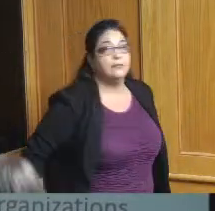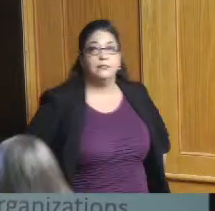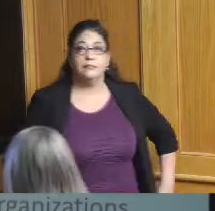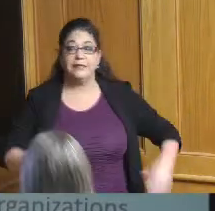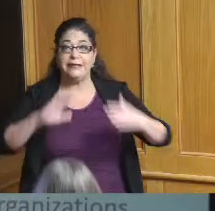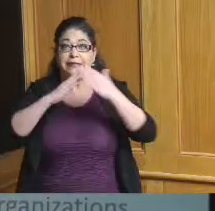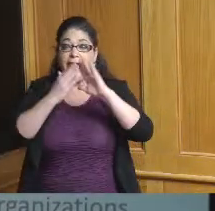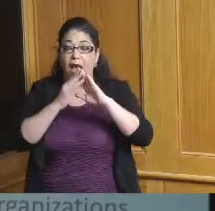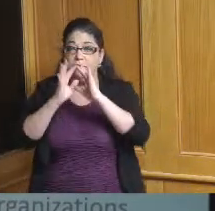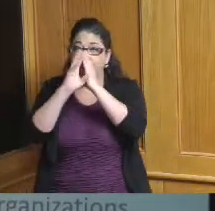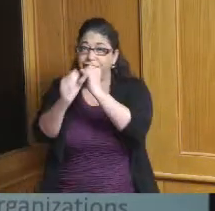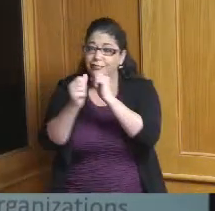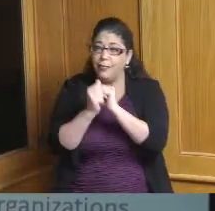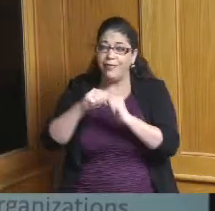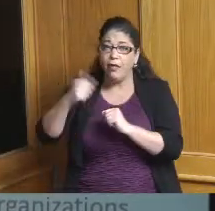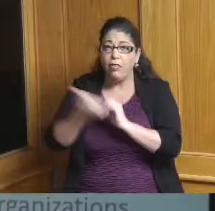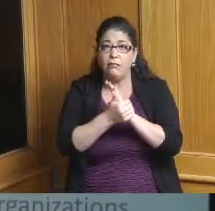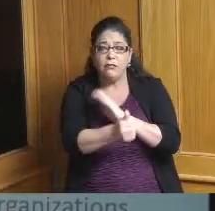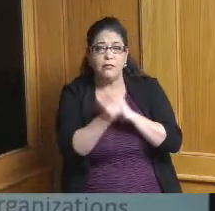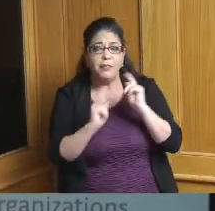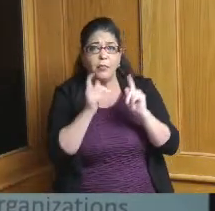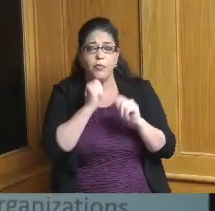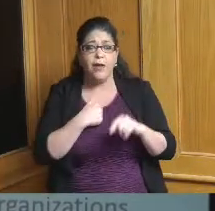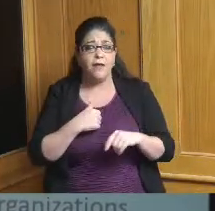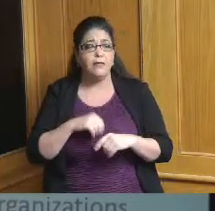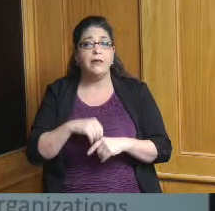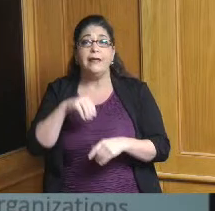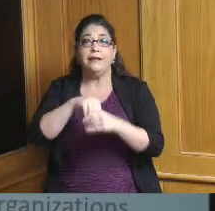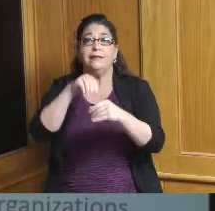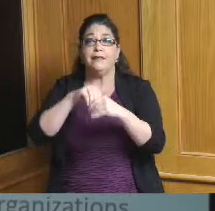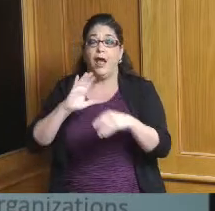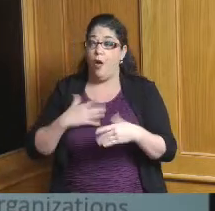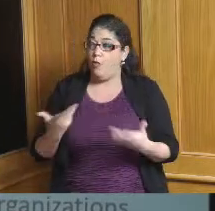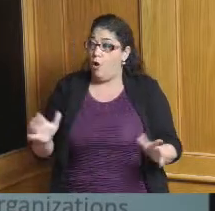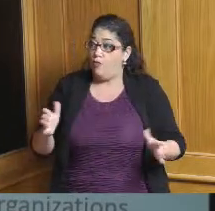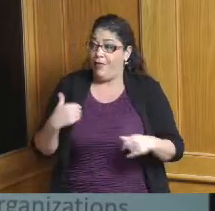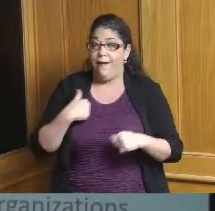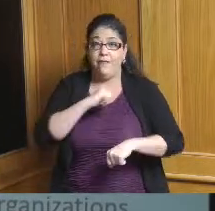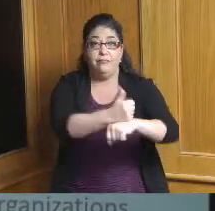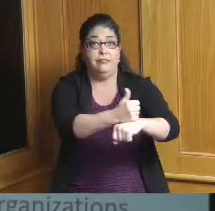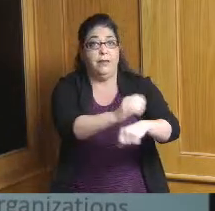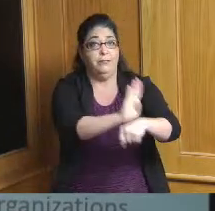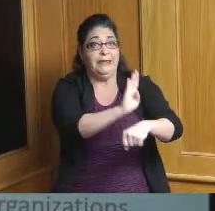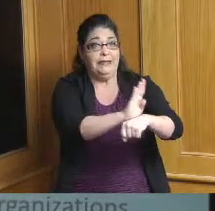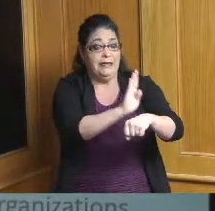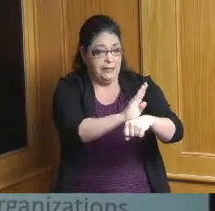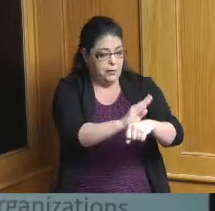growing pathways to good jobs inside our existing businesses and being very cognizant